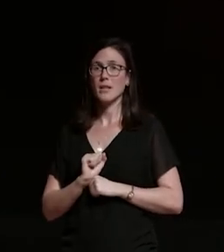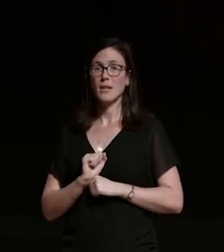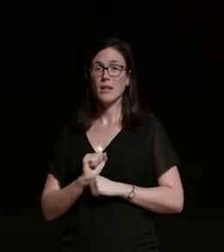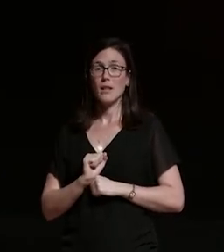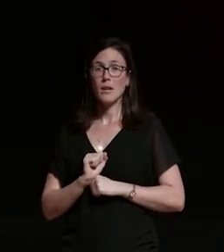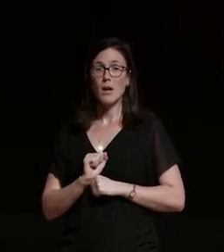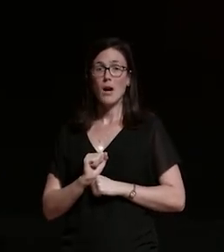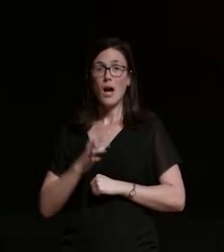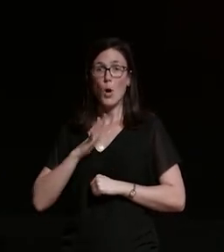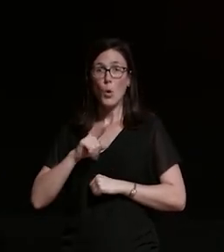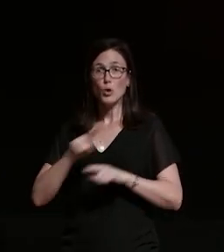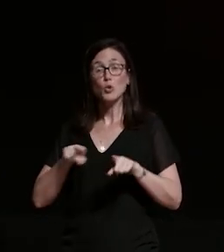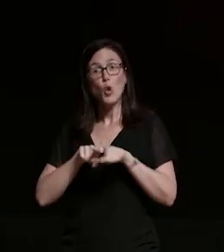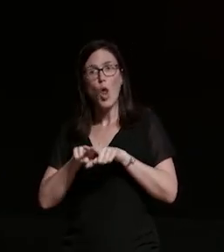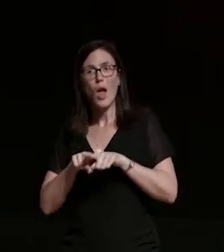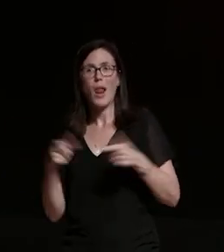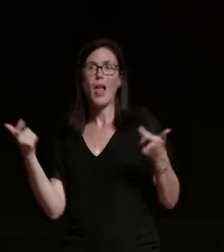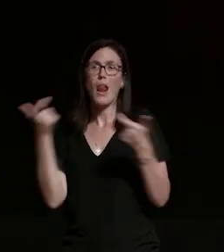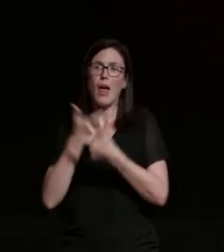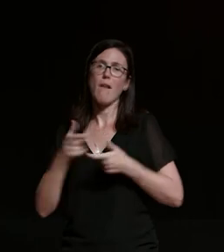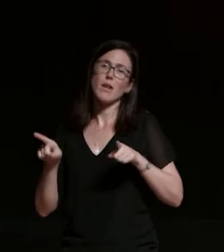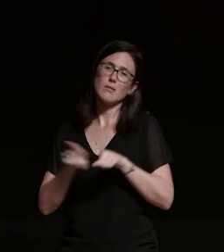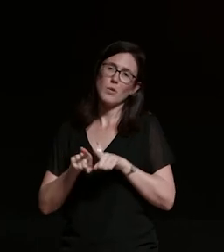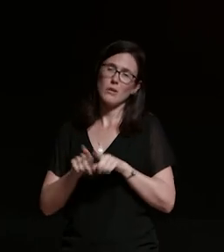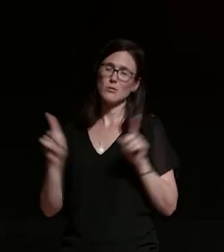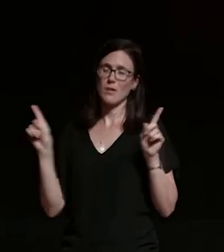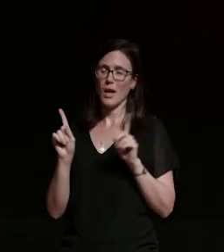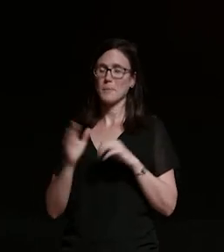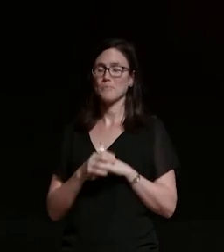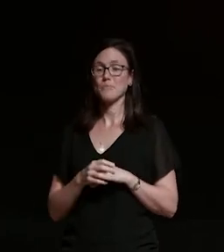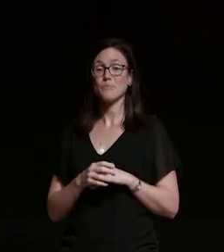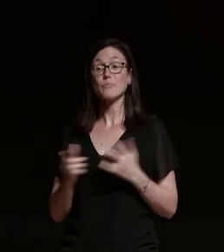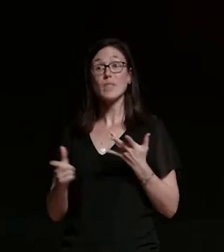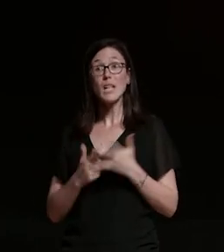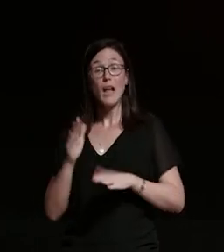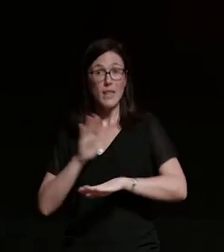learn and laugh so another time i was getting my bike screwed and aired at a flat track race